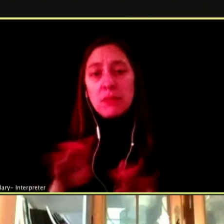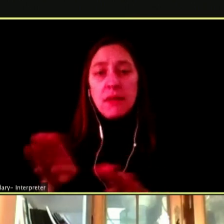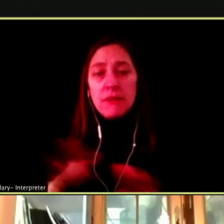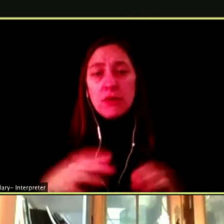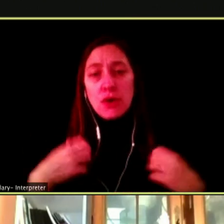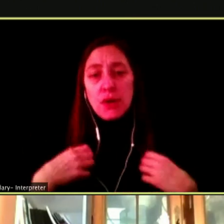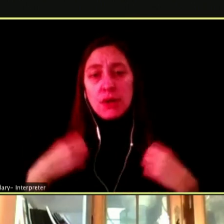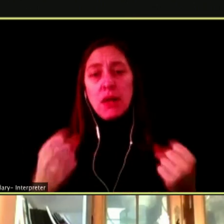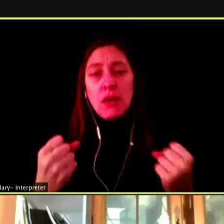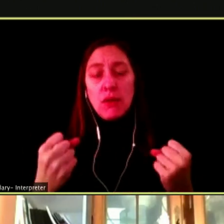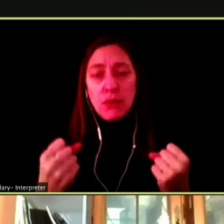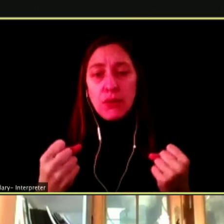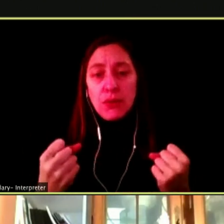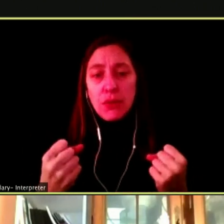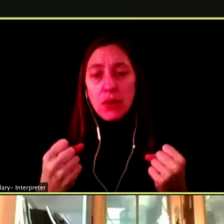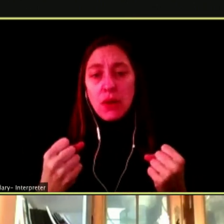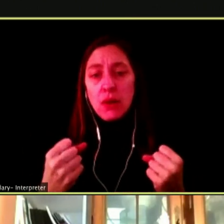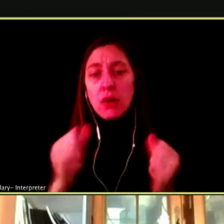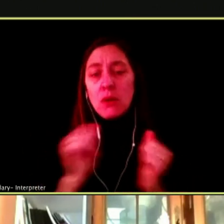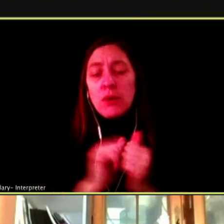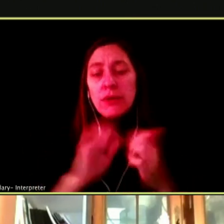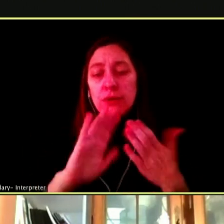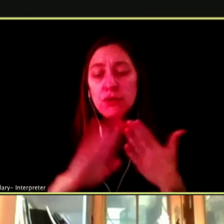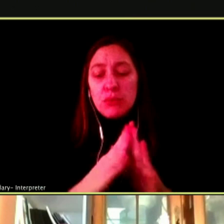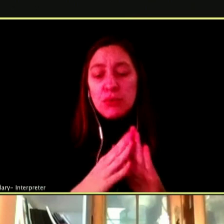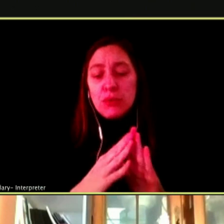OUR COMMUNITIES OF COLOR, THERE IS SUCH A SIGNIFICANT STIGMA.